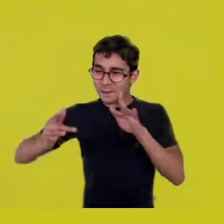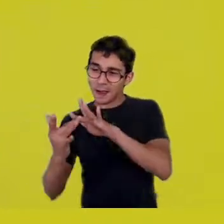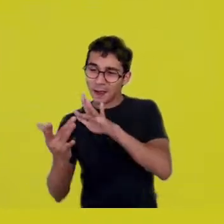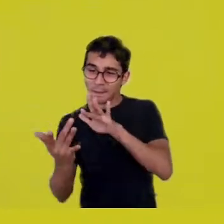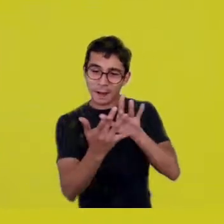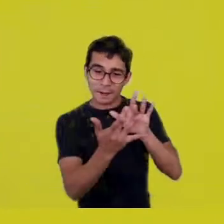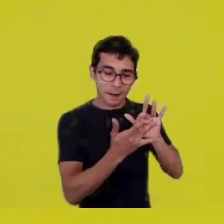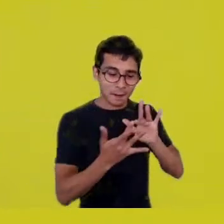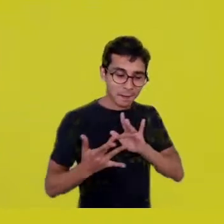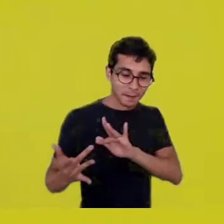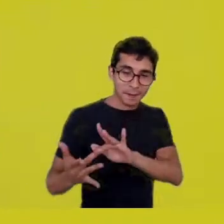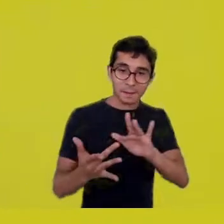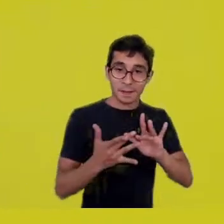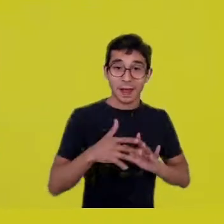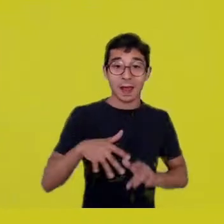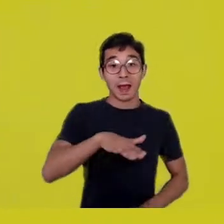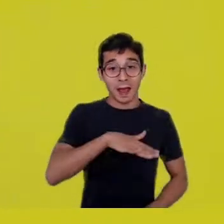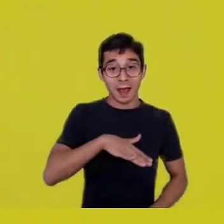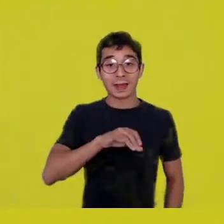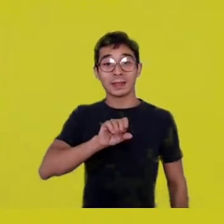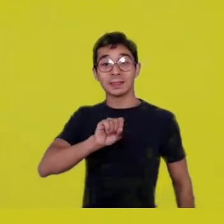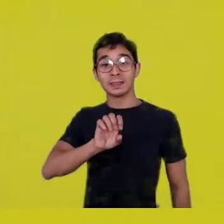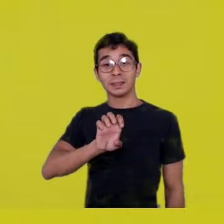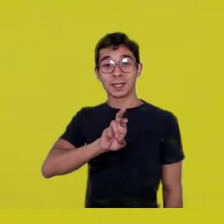Since then, it has inspired many other yards.